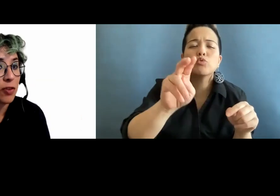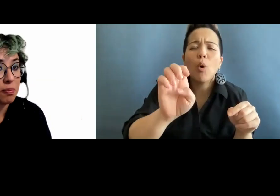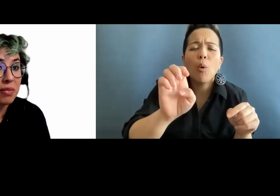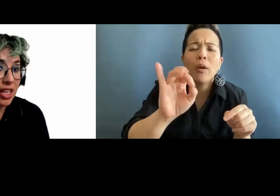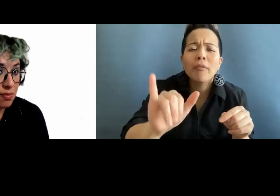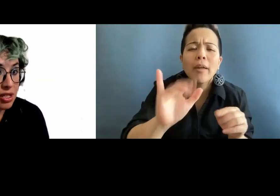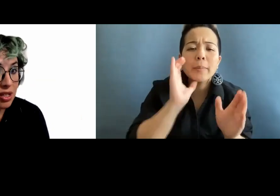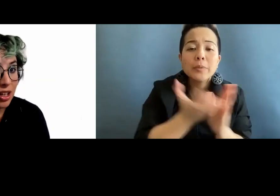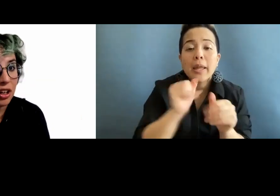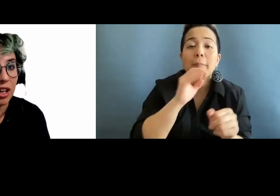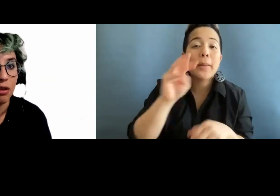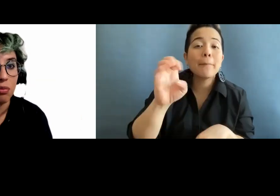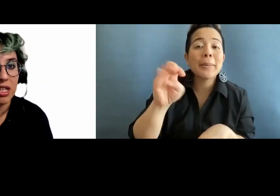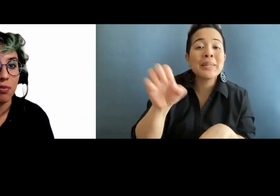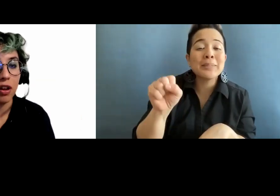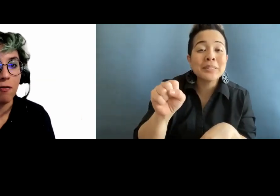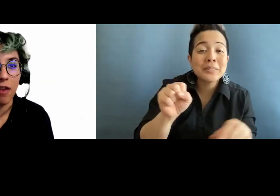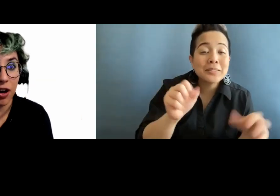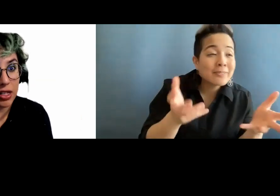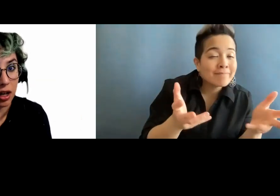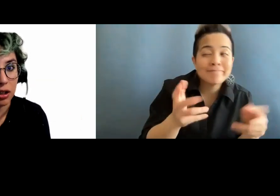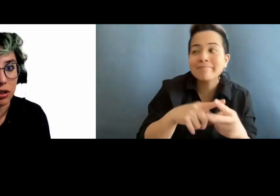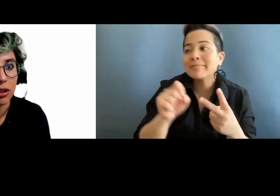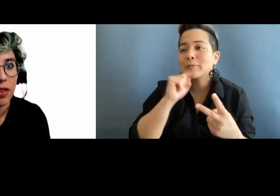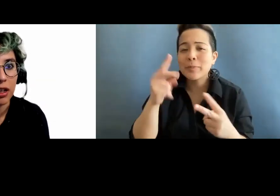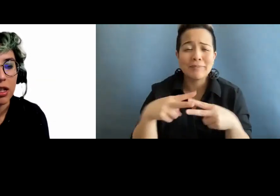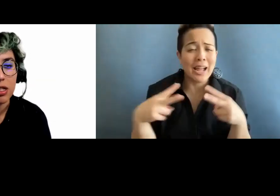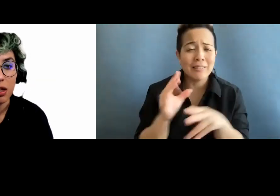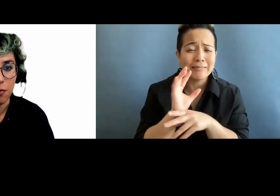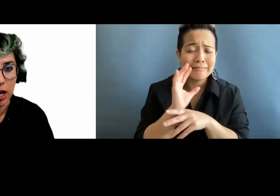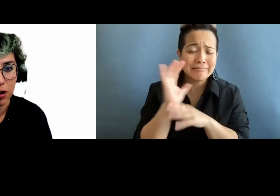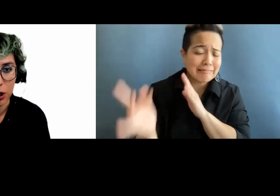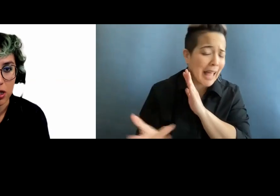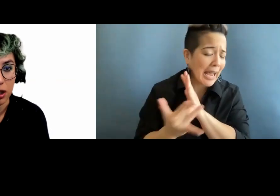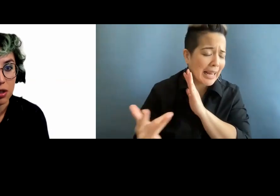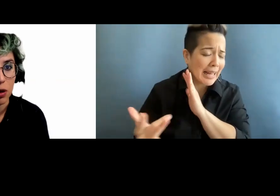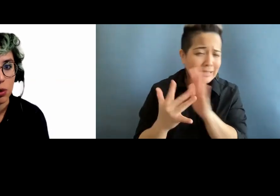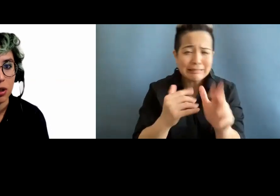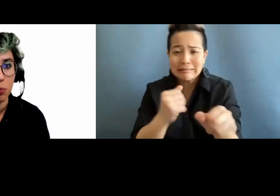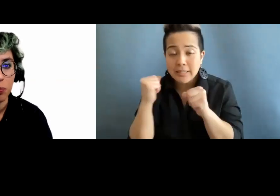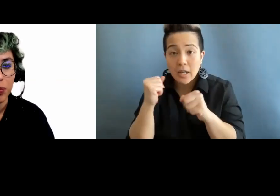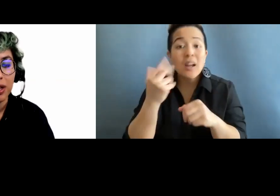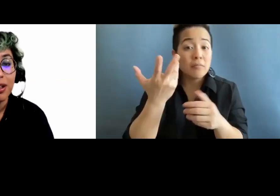from memes; it can be something very technical that needs a very detailed description.